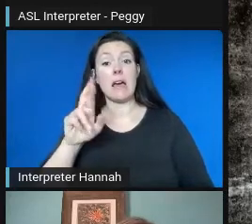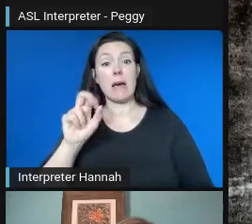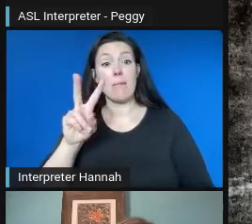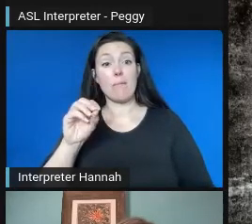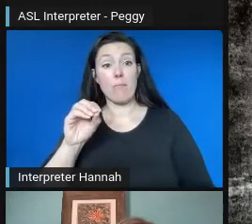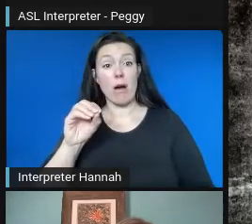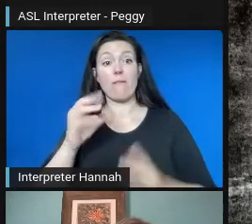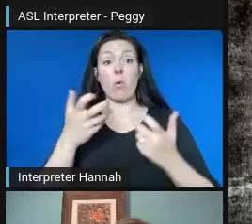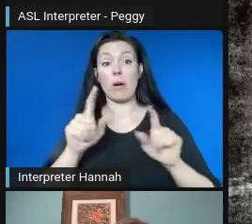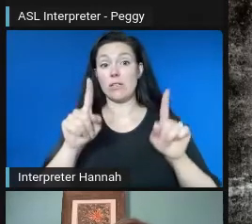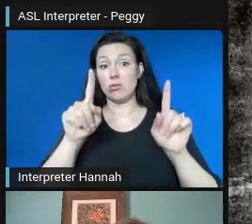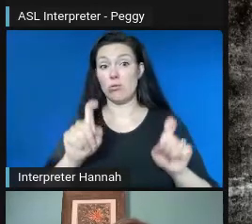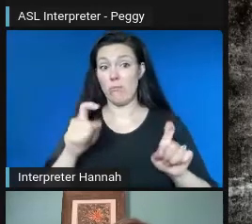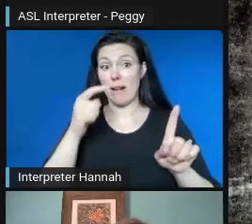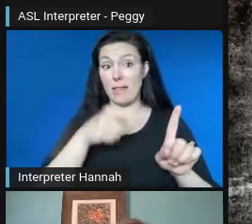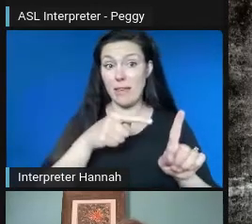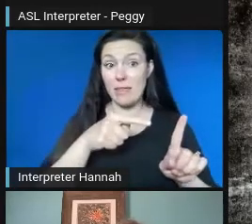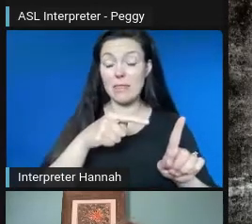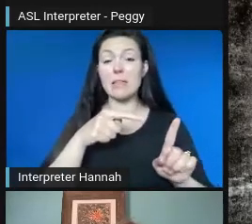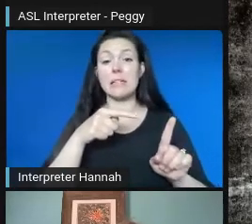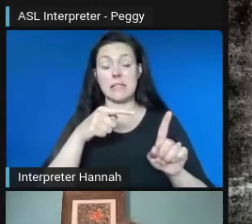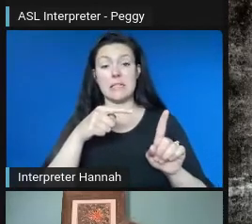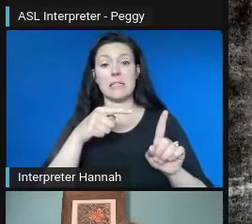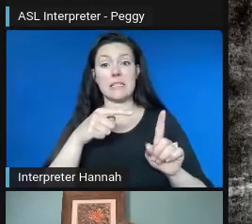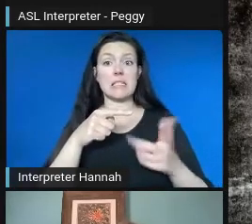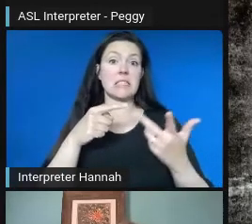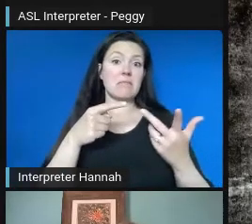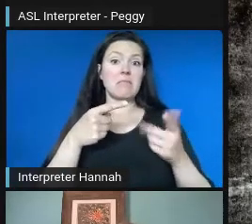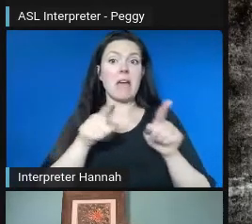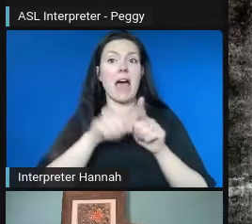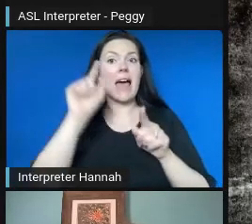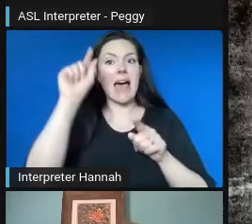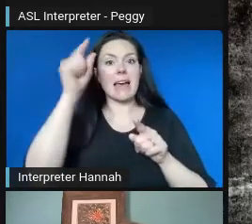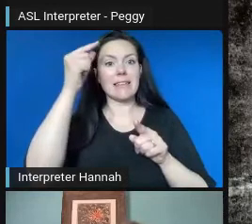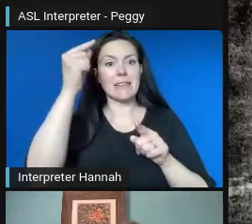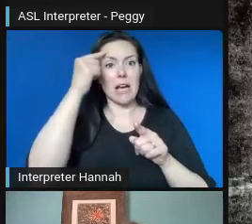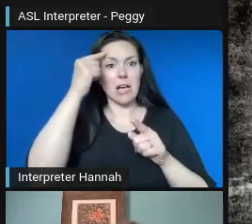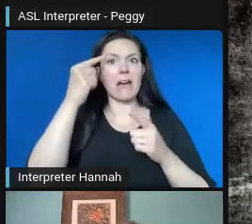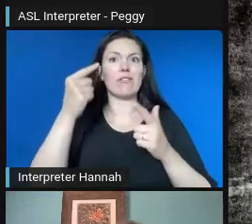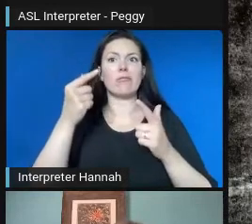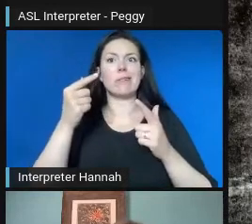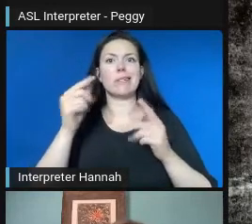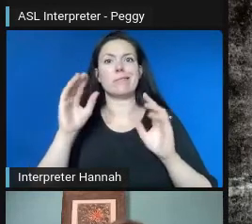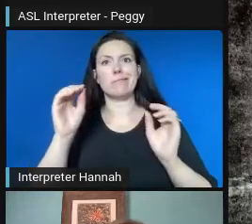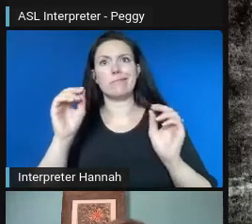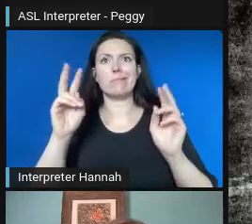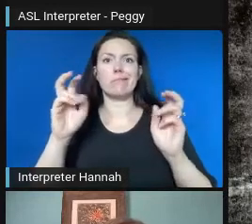this as a kind of government-adjacent nonprofit, I was